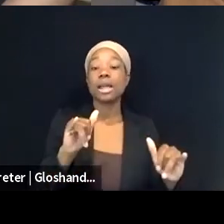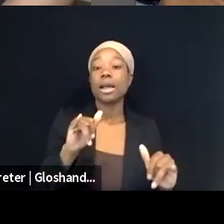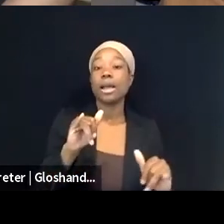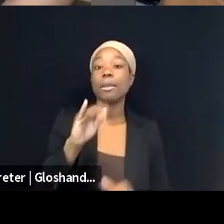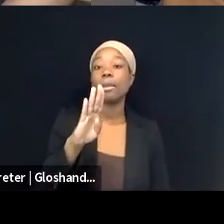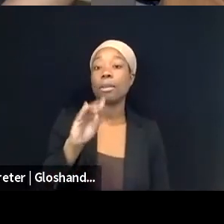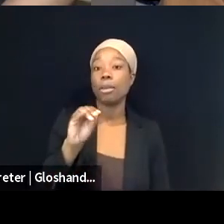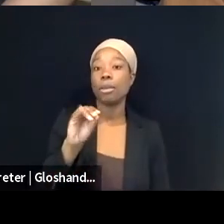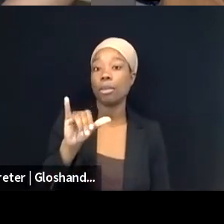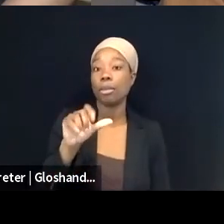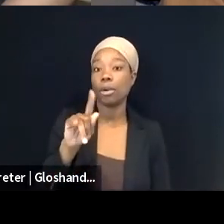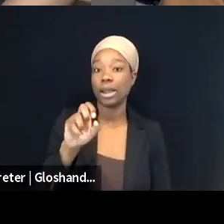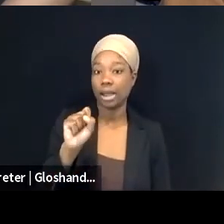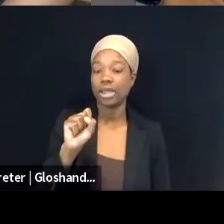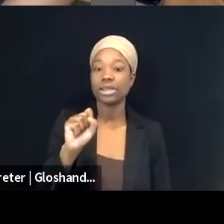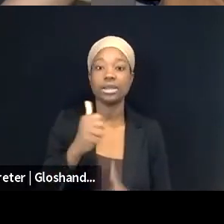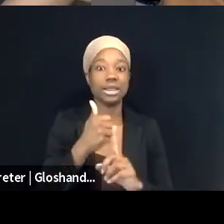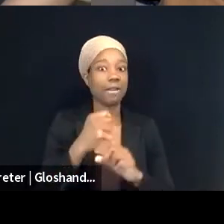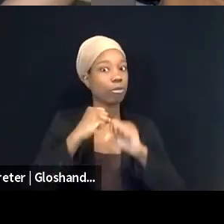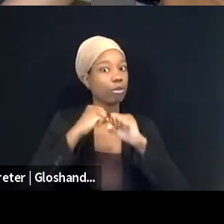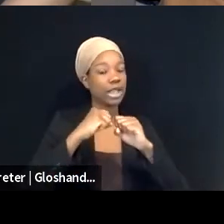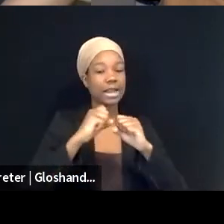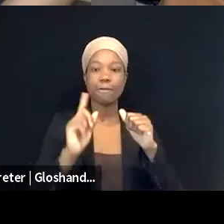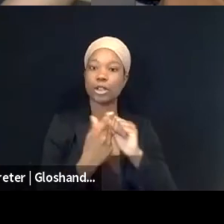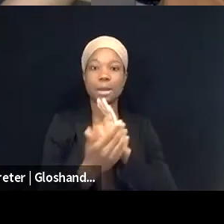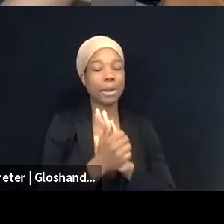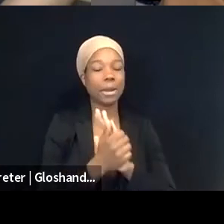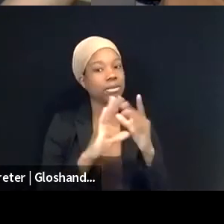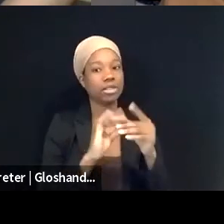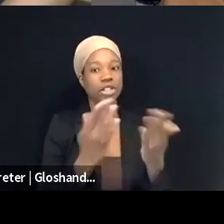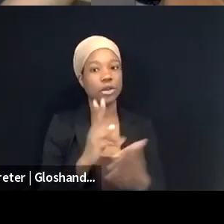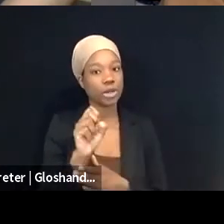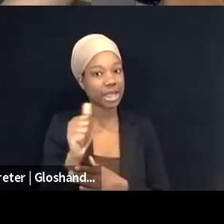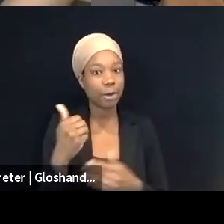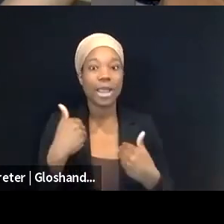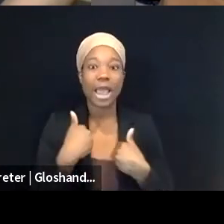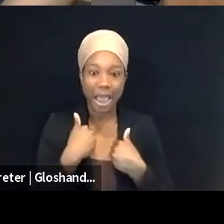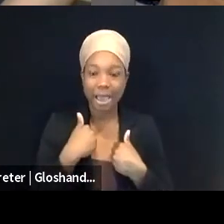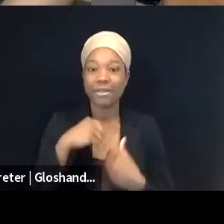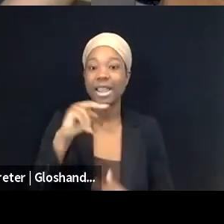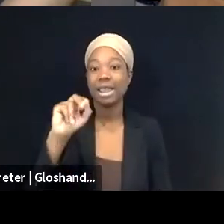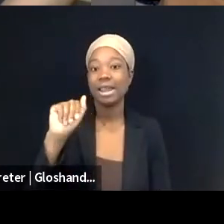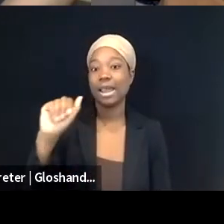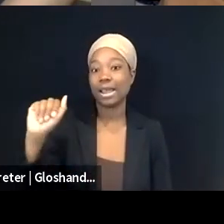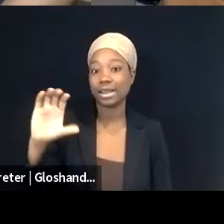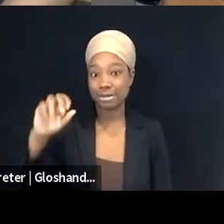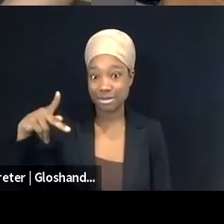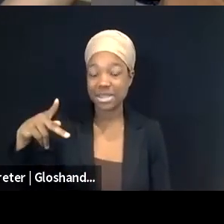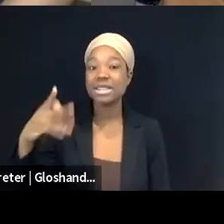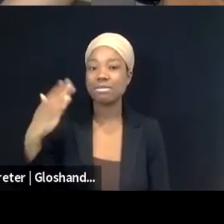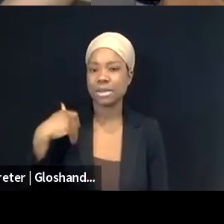There's a case from 1981, NAACP v. Claiborne Hardware where the Supreme Court made that crystal clear, right?